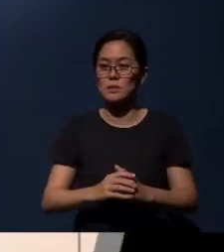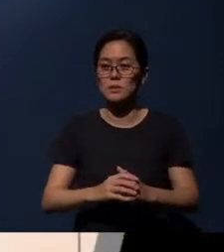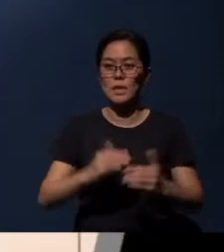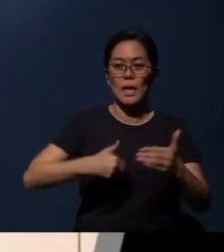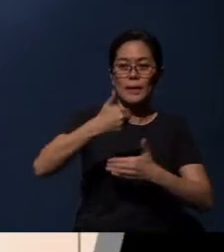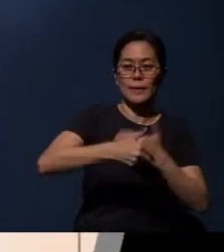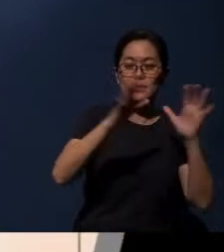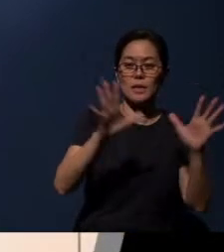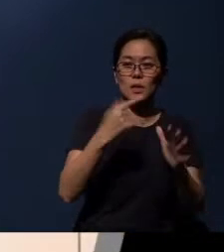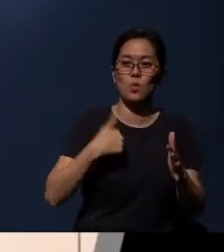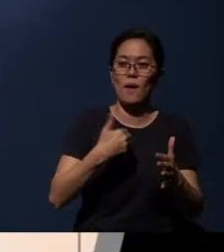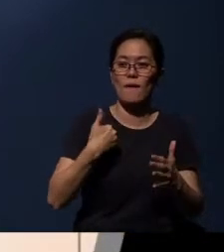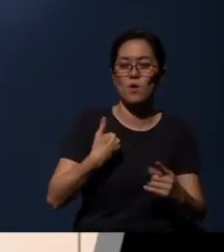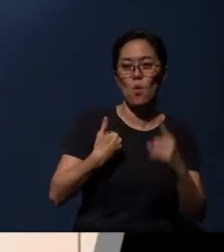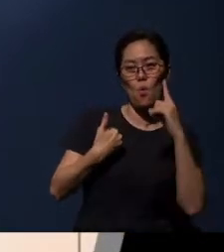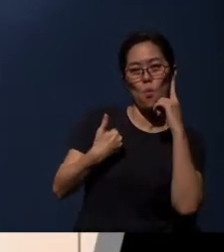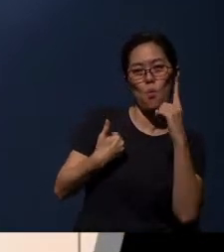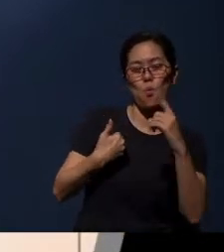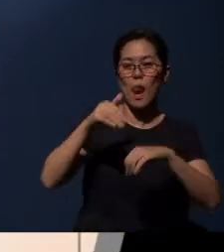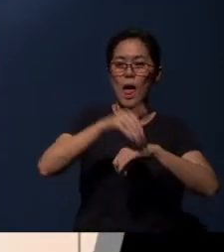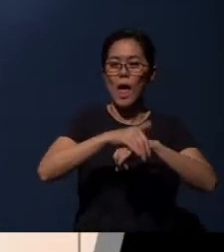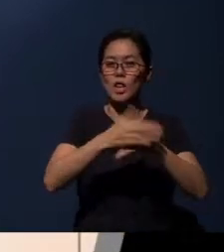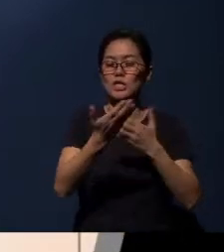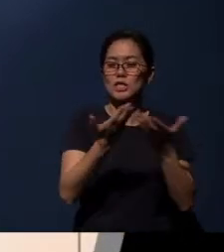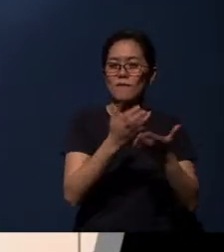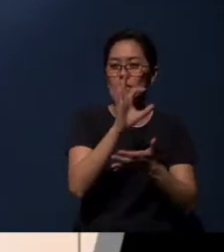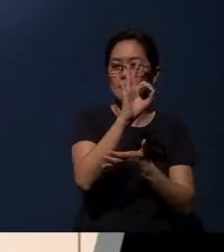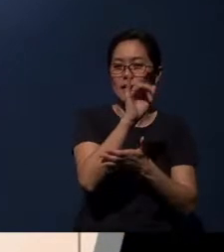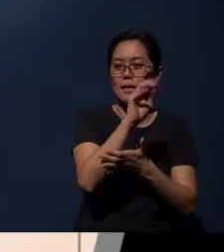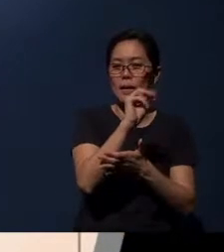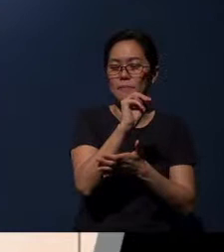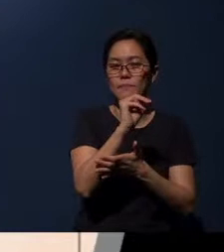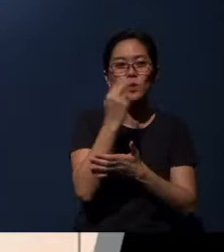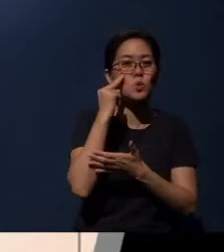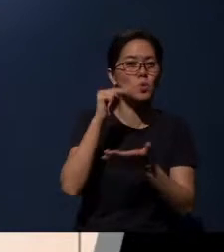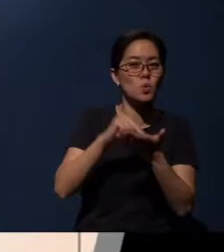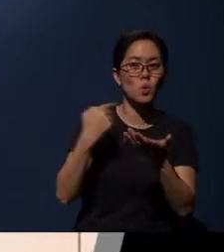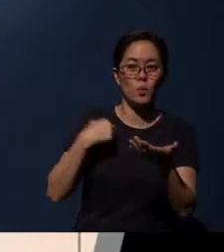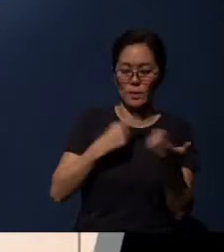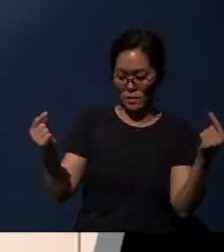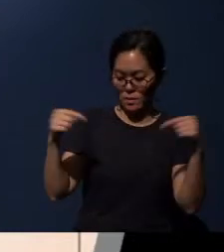We're going to have one English service at 9am. So take note, we'll come here at 9 a.m, okay?